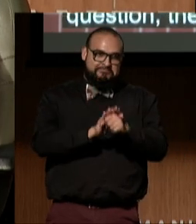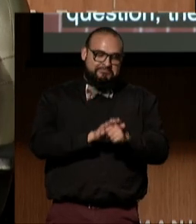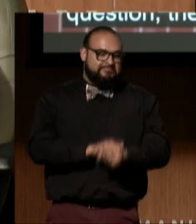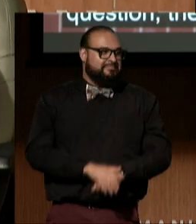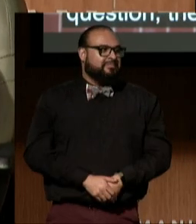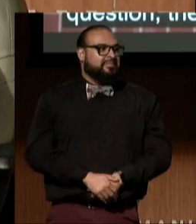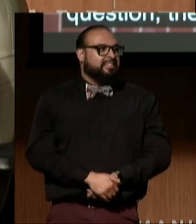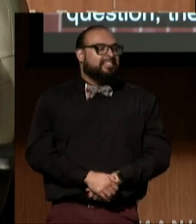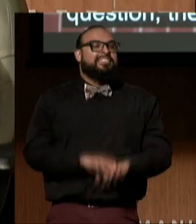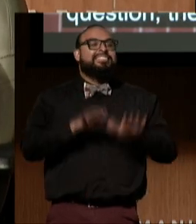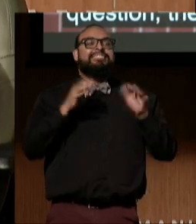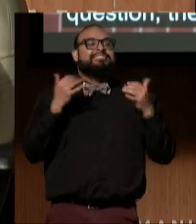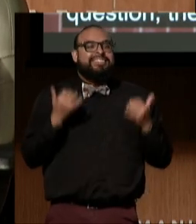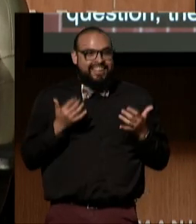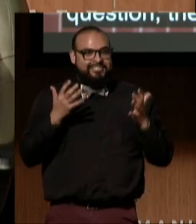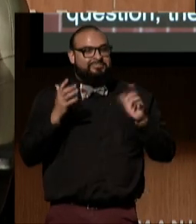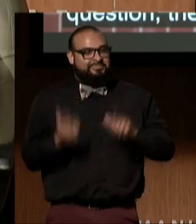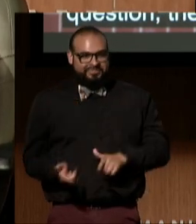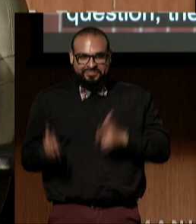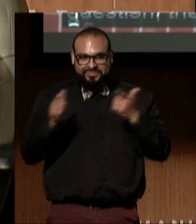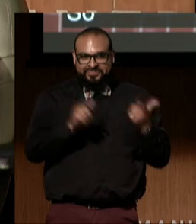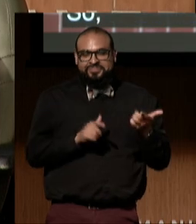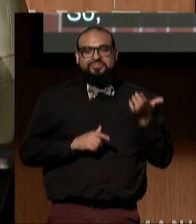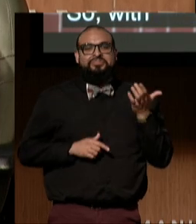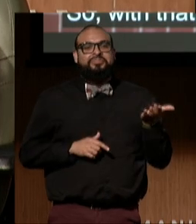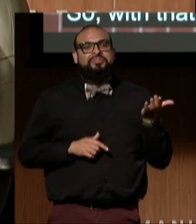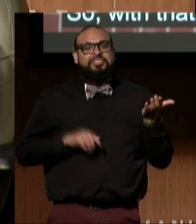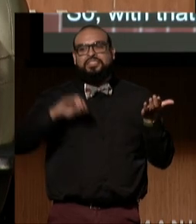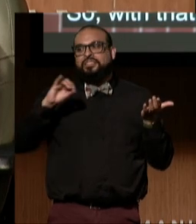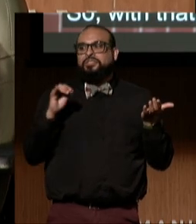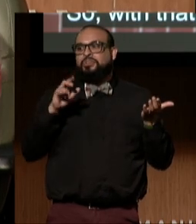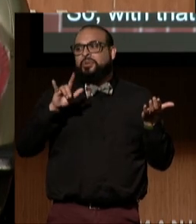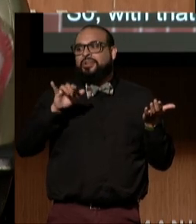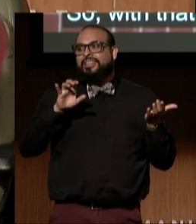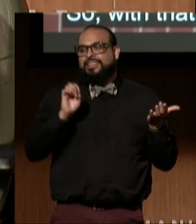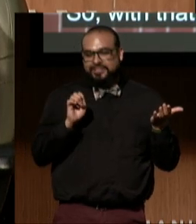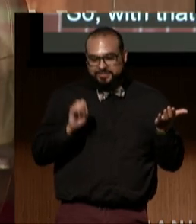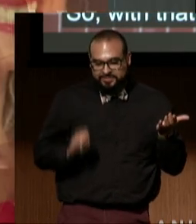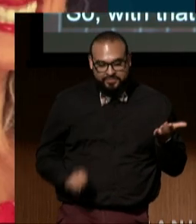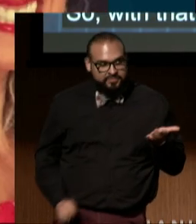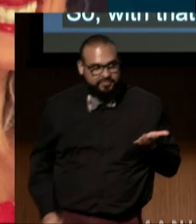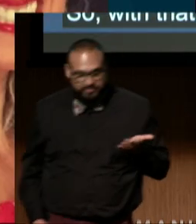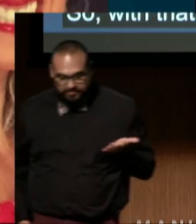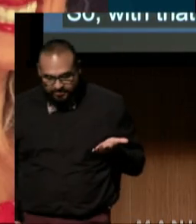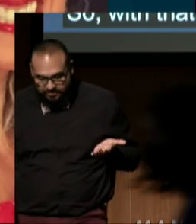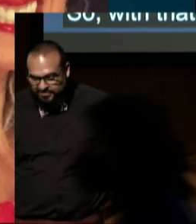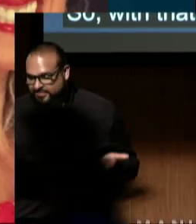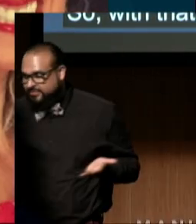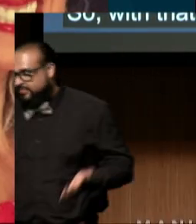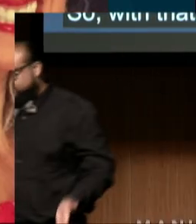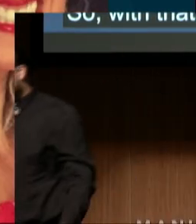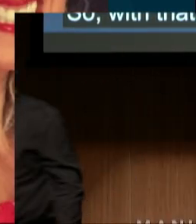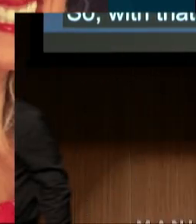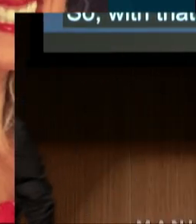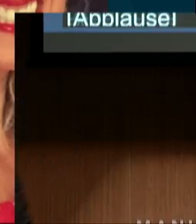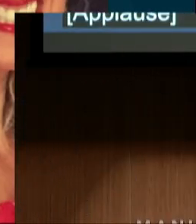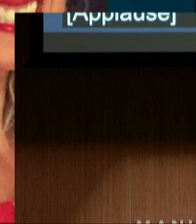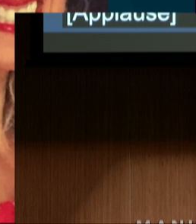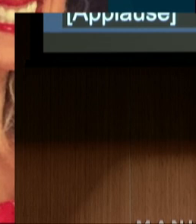So with that, I'll turn it over to Julie. (audience applauding)